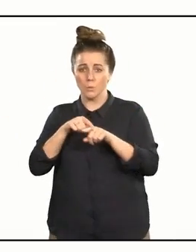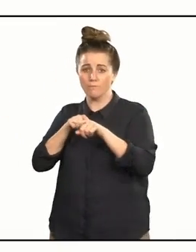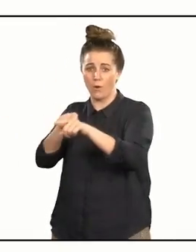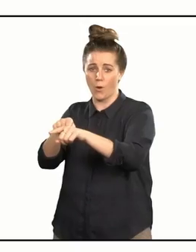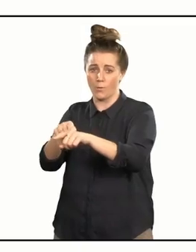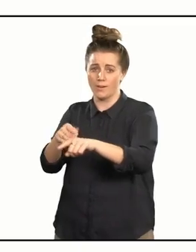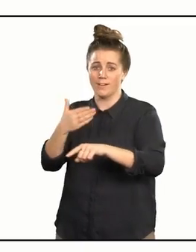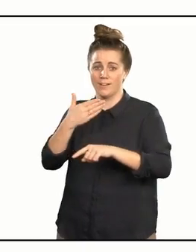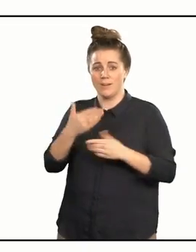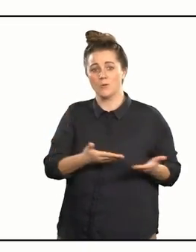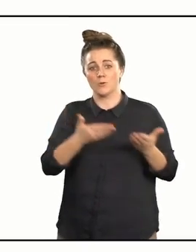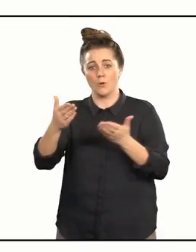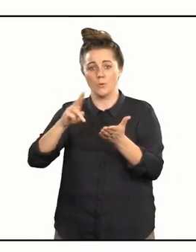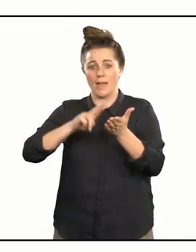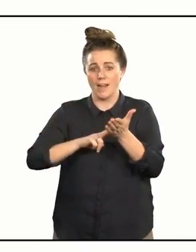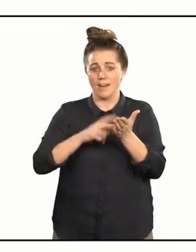Let's cross to NRCF now.